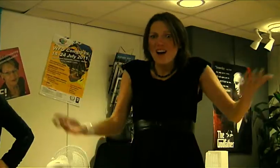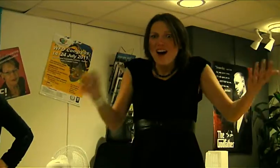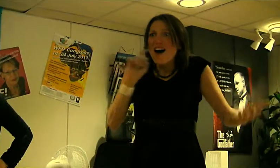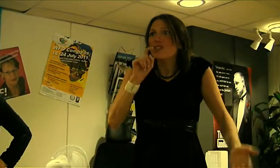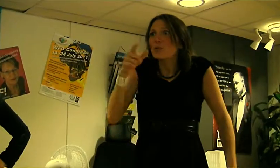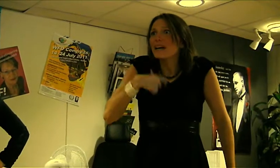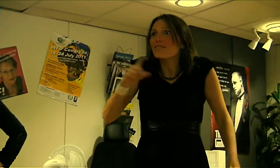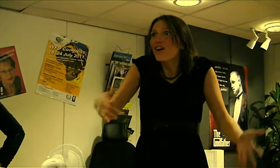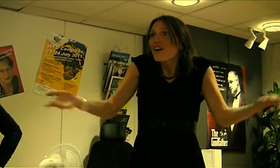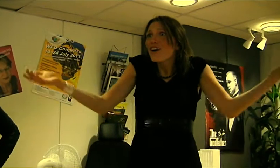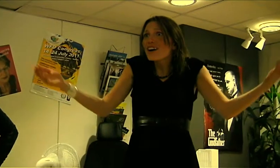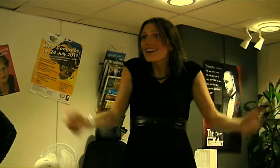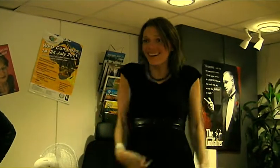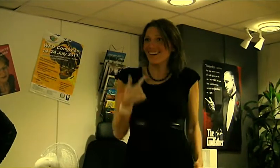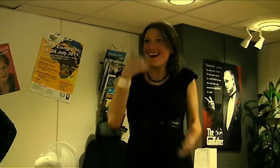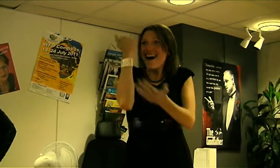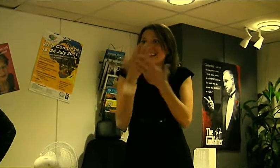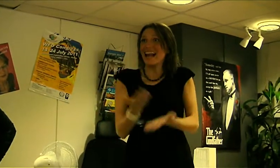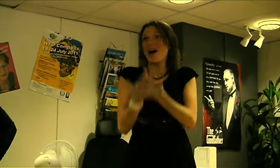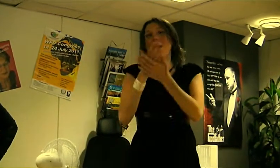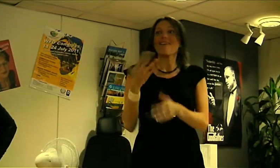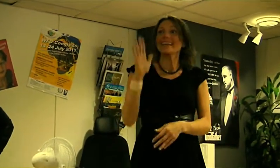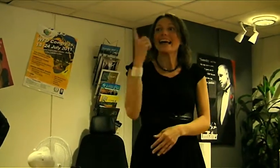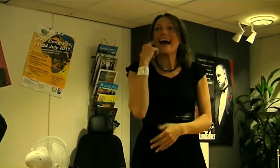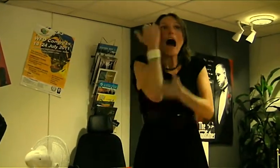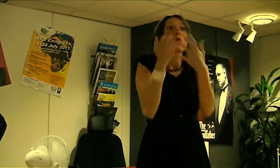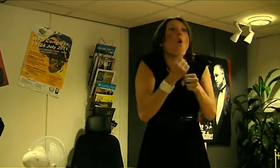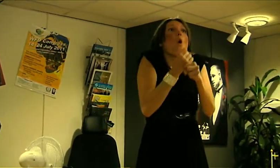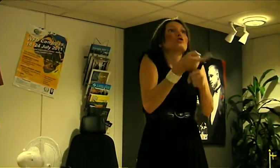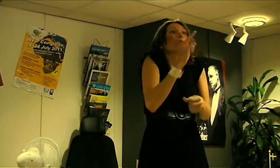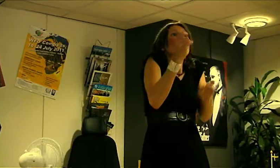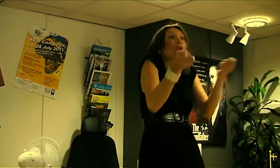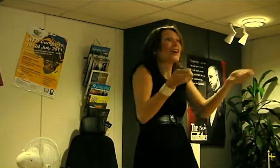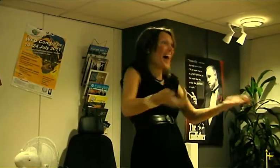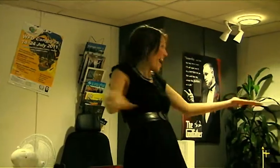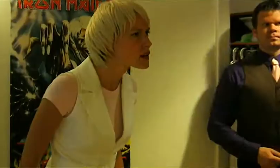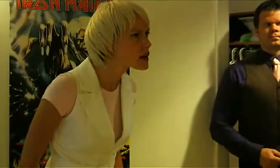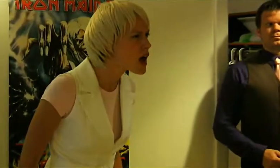What are you accusing me for? I can't help that your boyfriend- can't keep his dick in control!